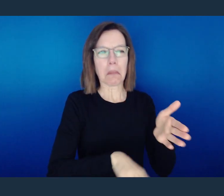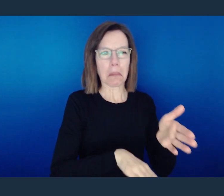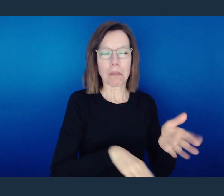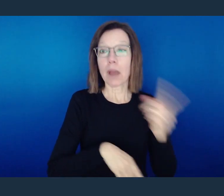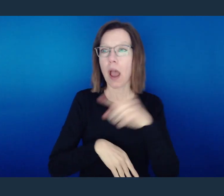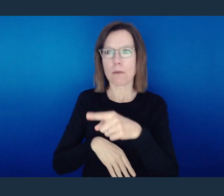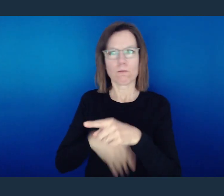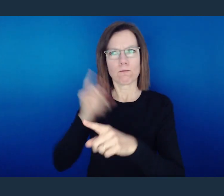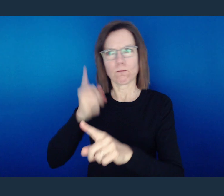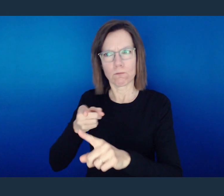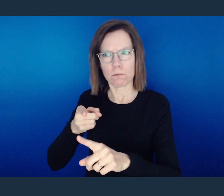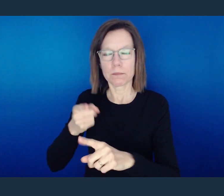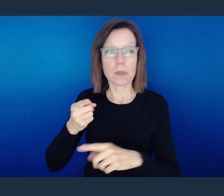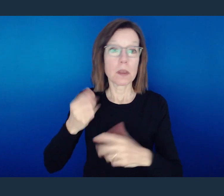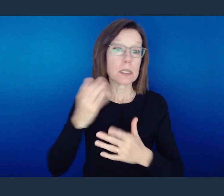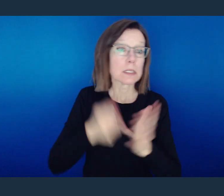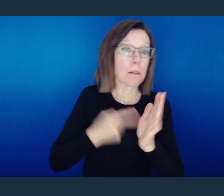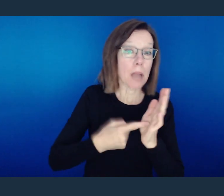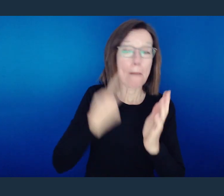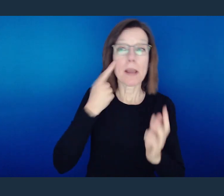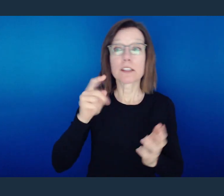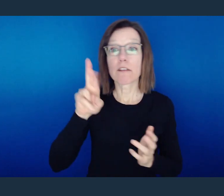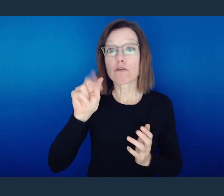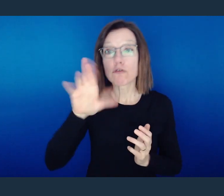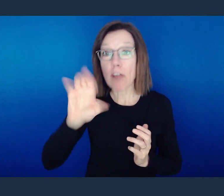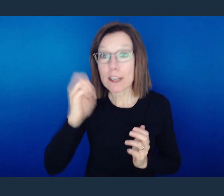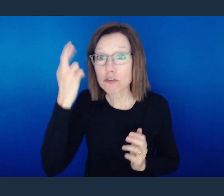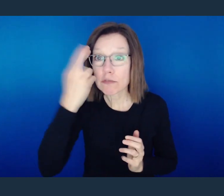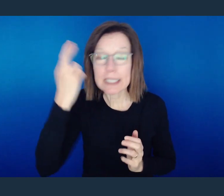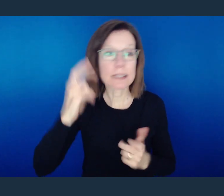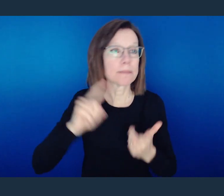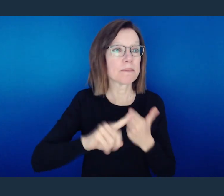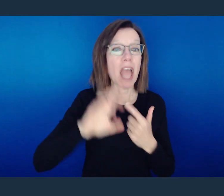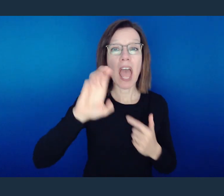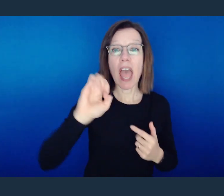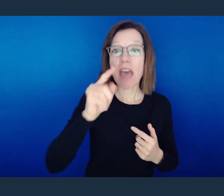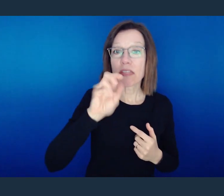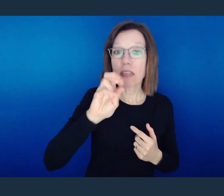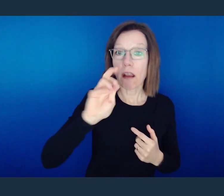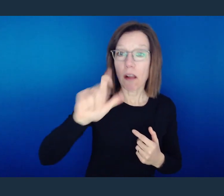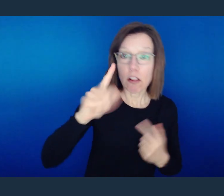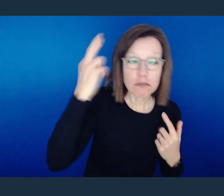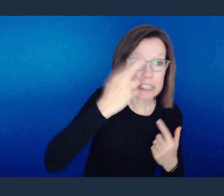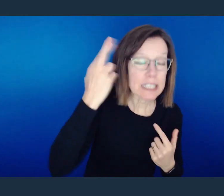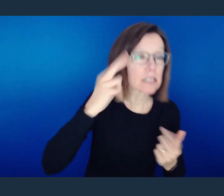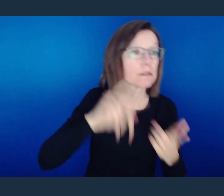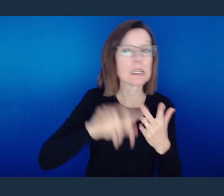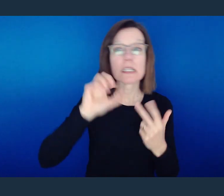another person slide, whether it be for racial, ethical, status, whatever the situation, we